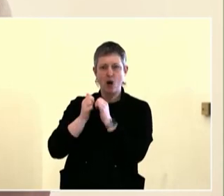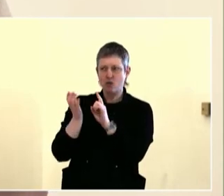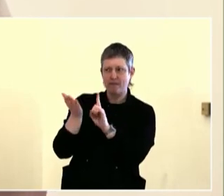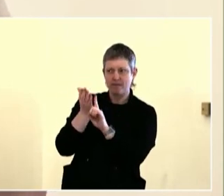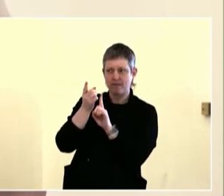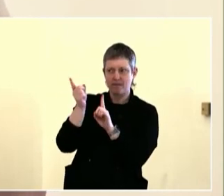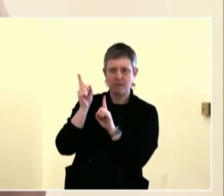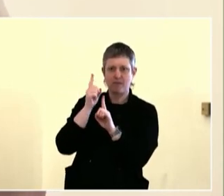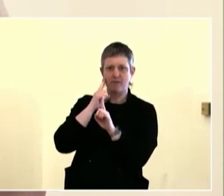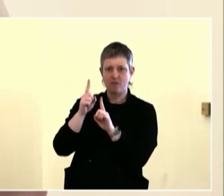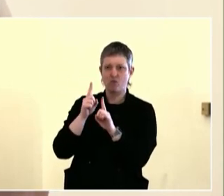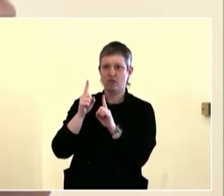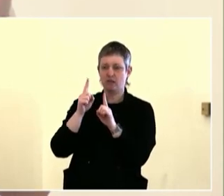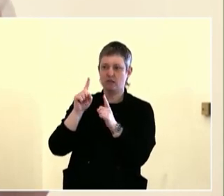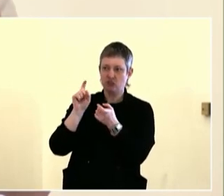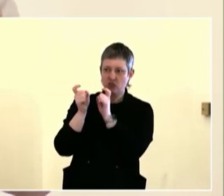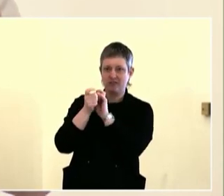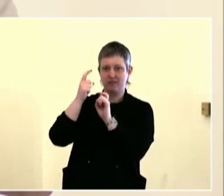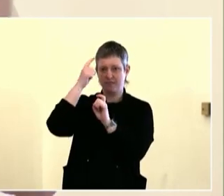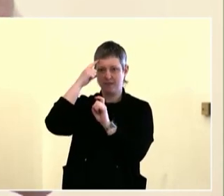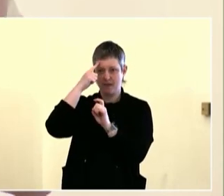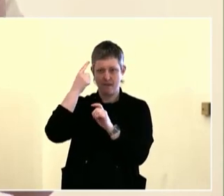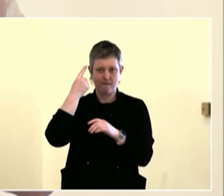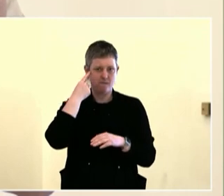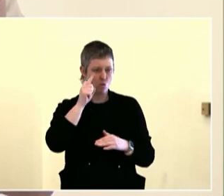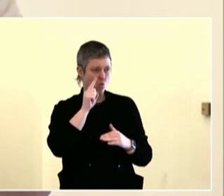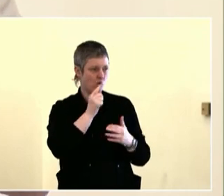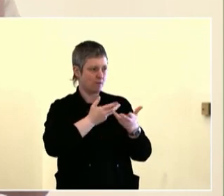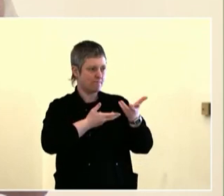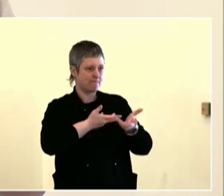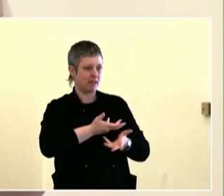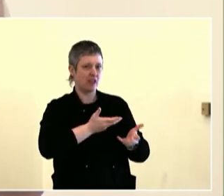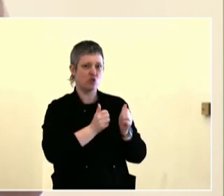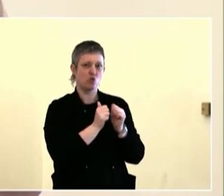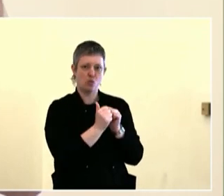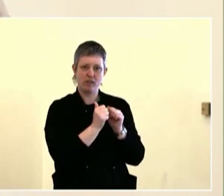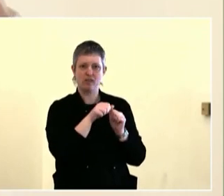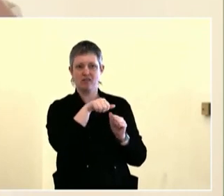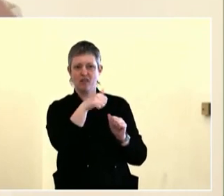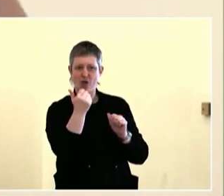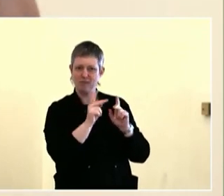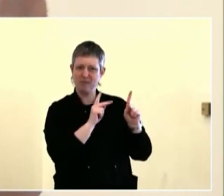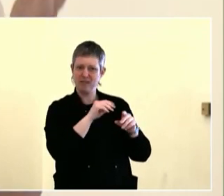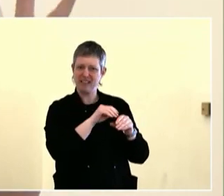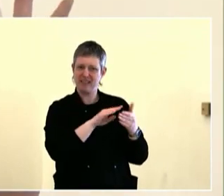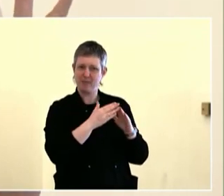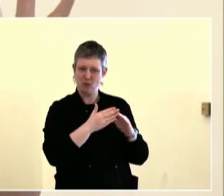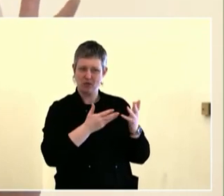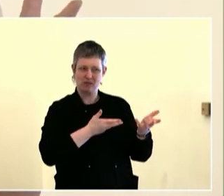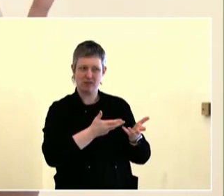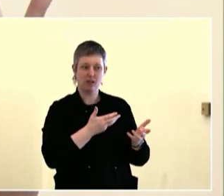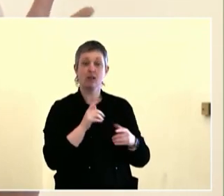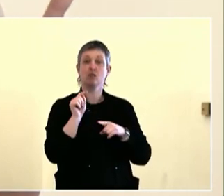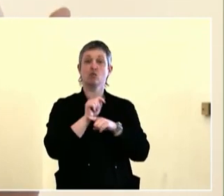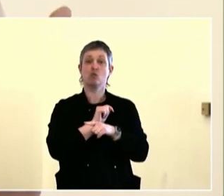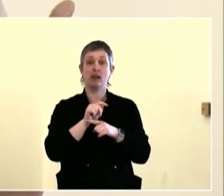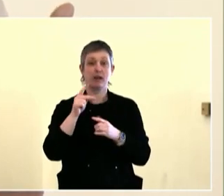the communities, but having lots and lots of generational interconnectedness is what we